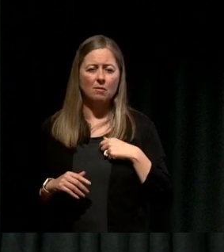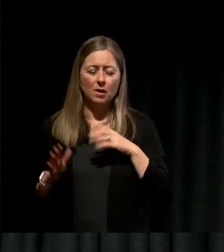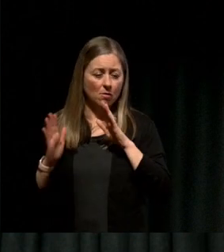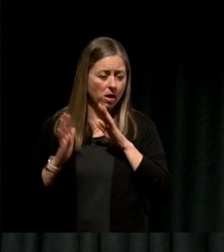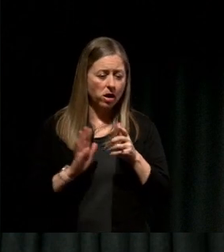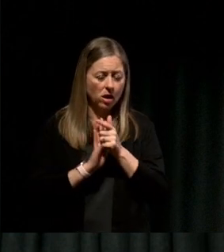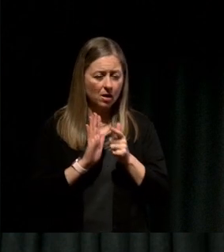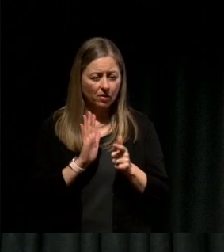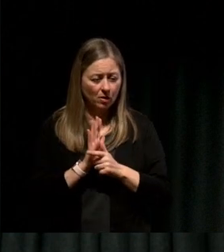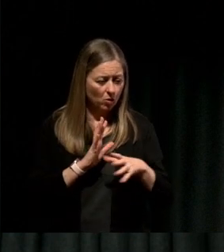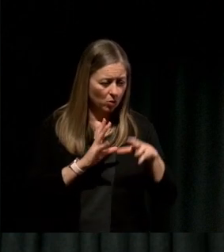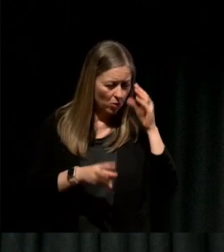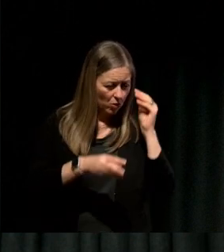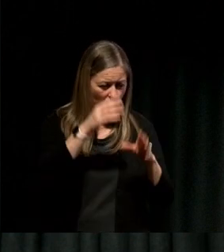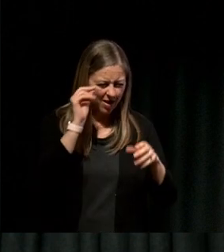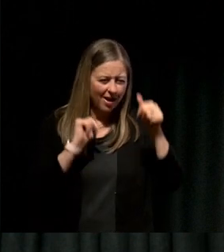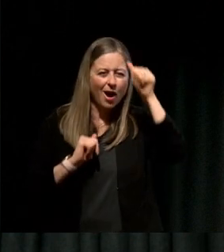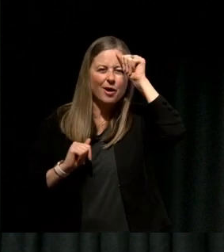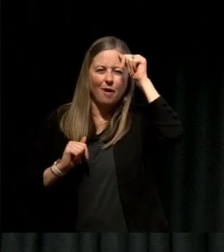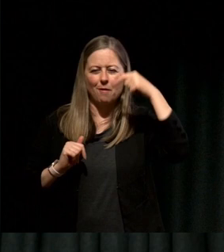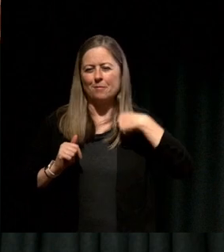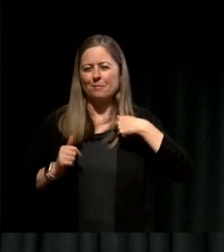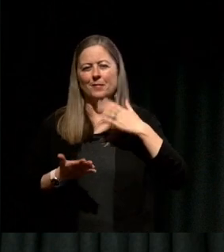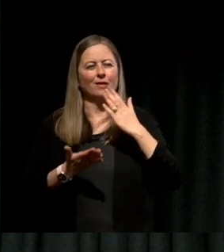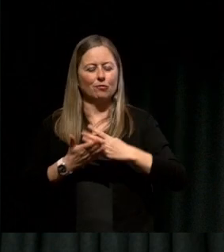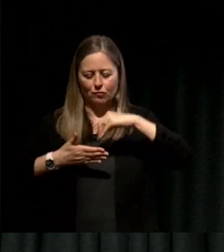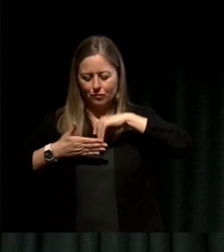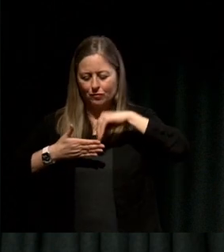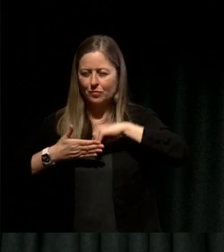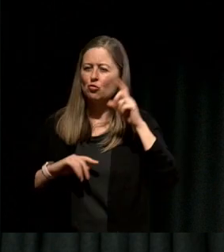knew that I was sort of more of a creative person but I had a below the line reason.